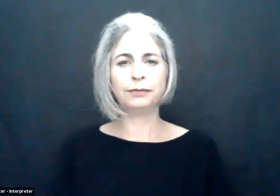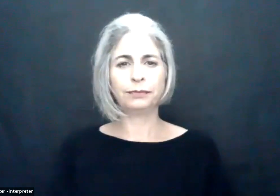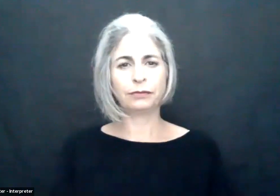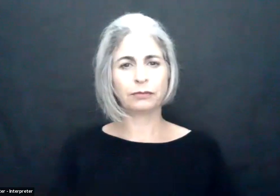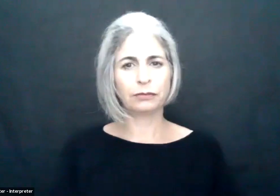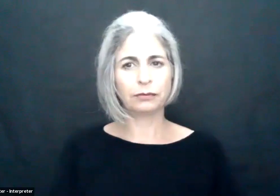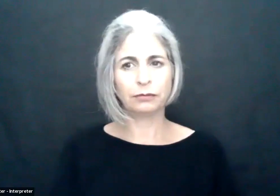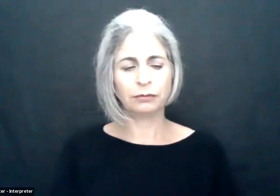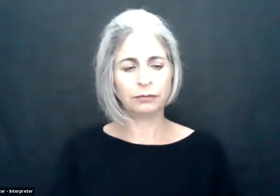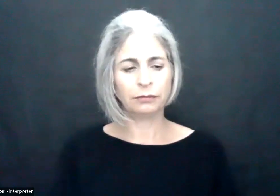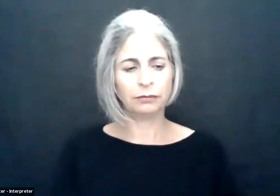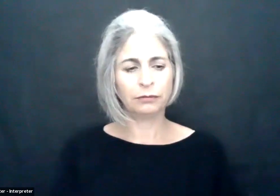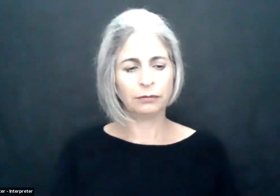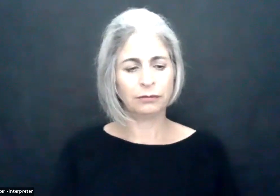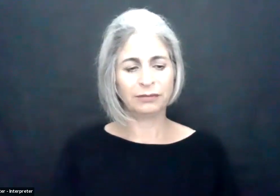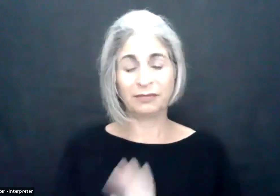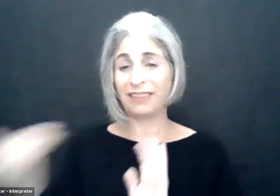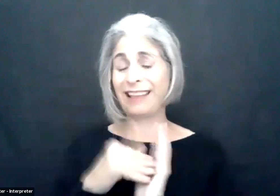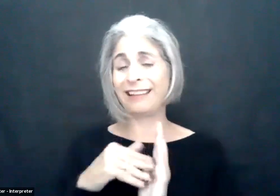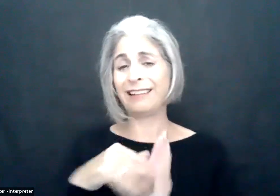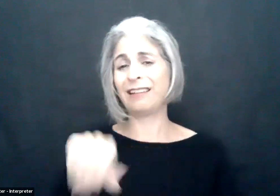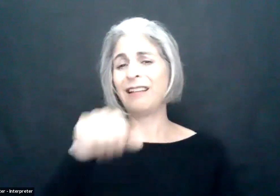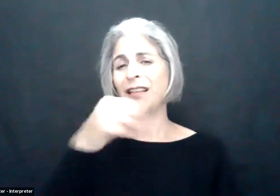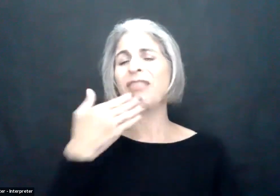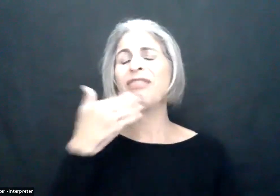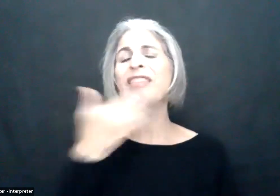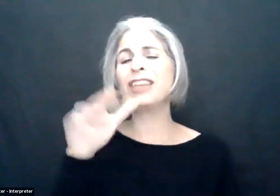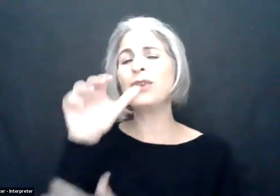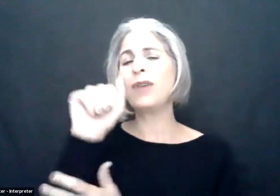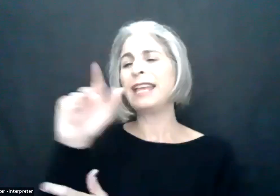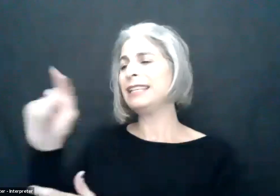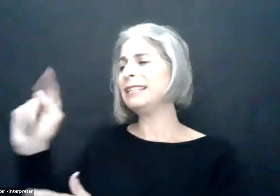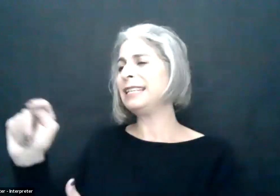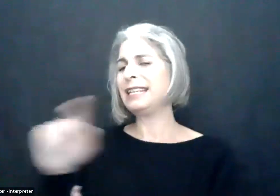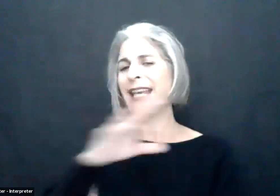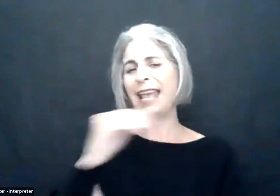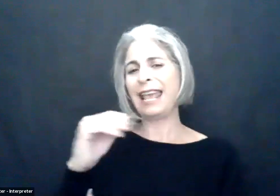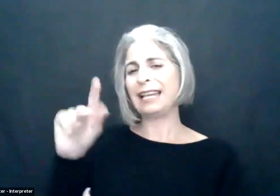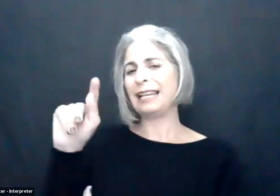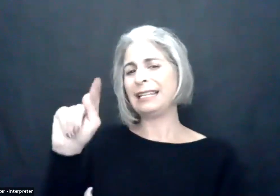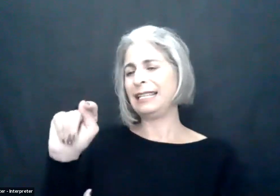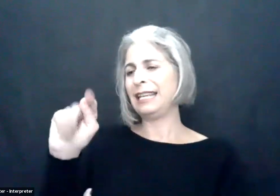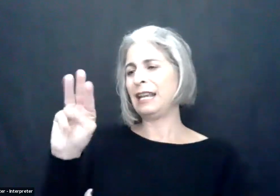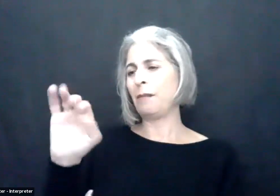demonstrations, presentations.